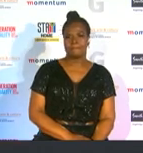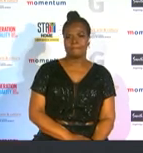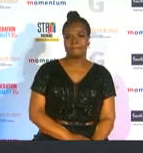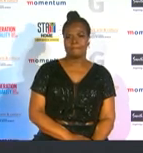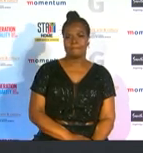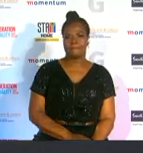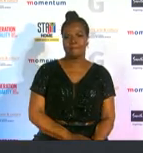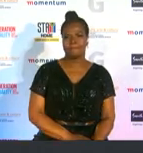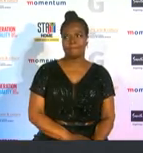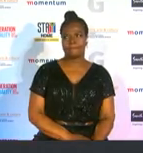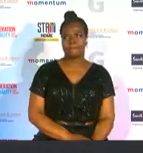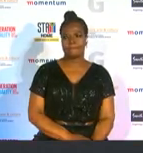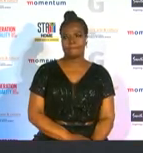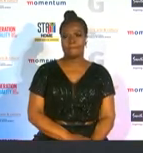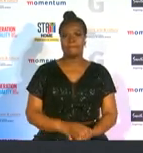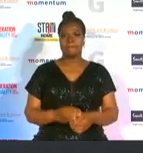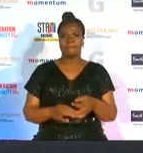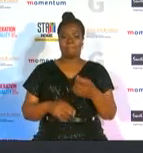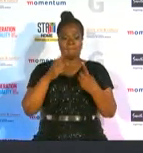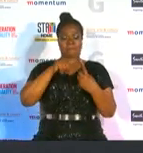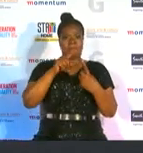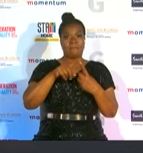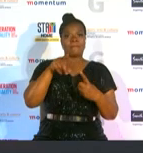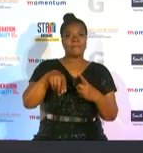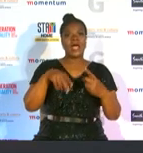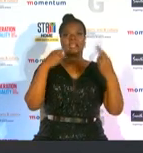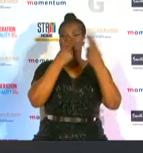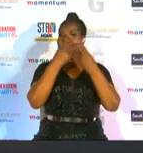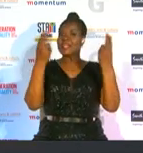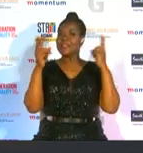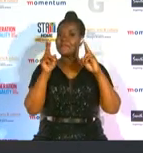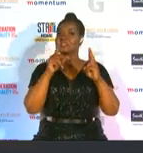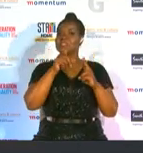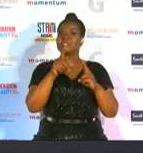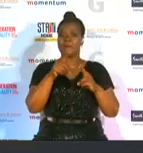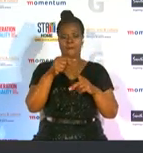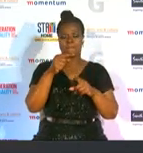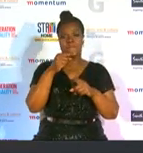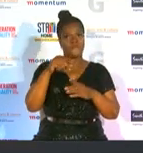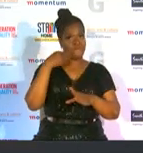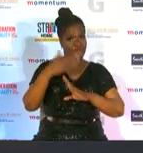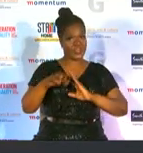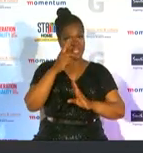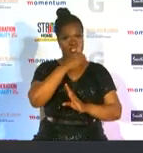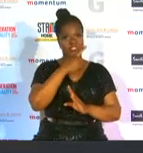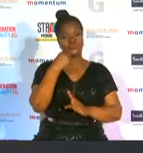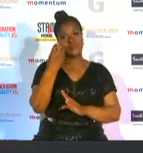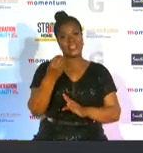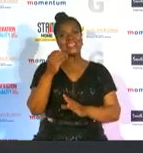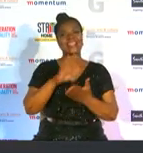prince completed her degree in 2019 while playing for matis netball and southern stings in the telcom netball league